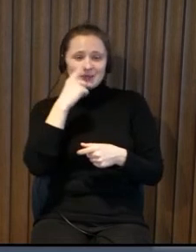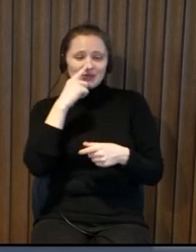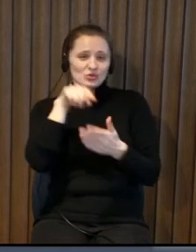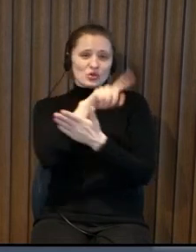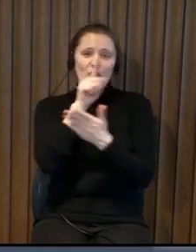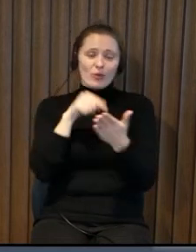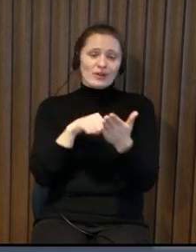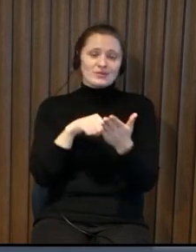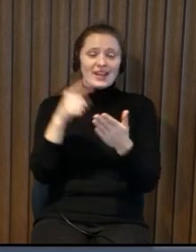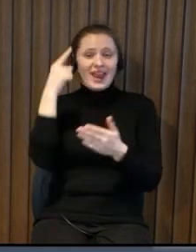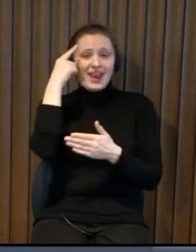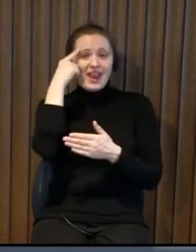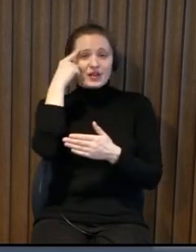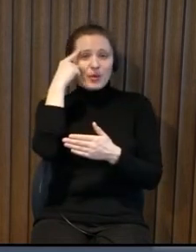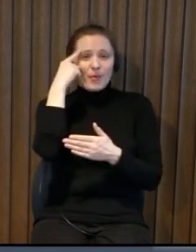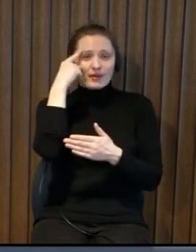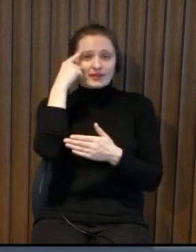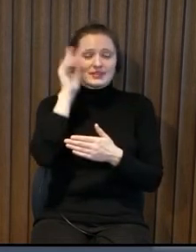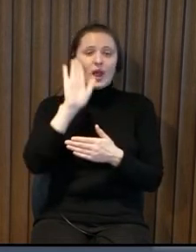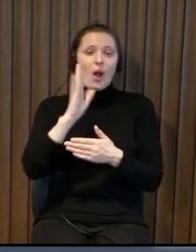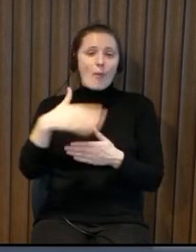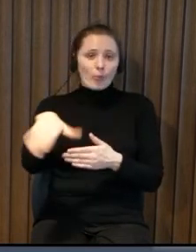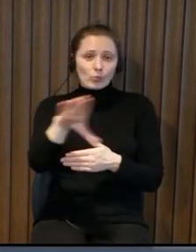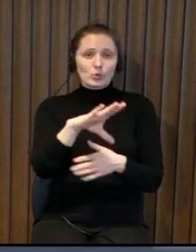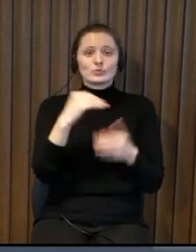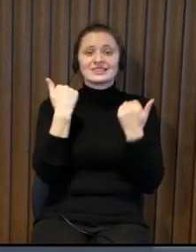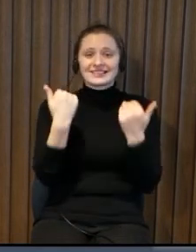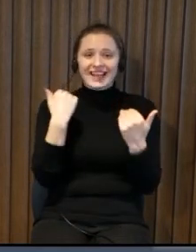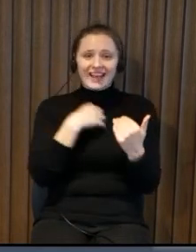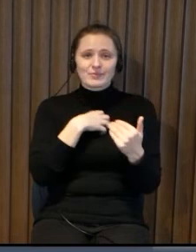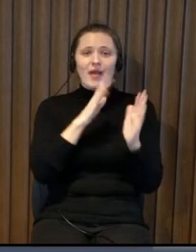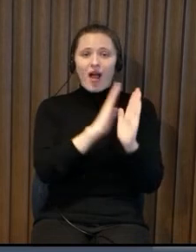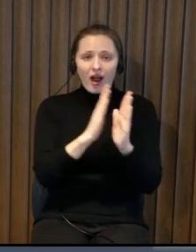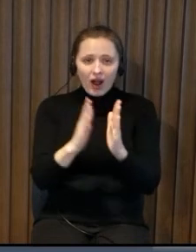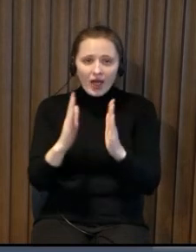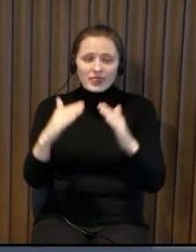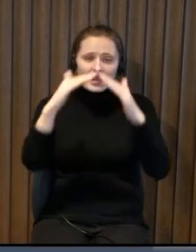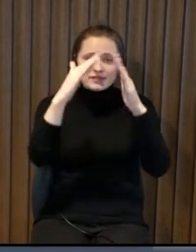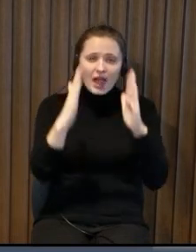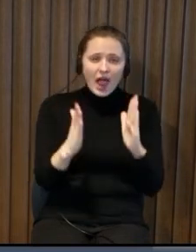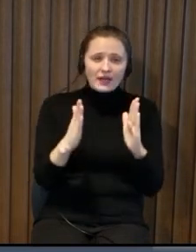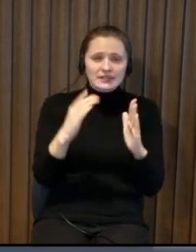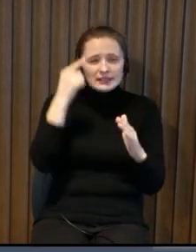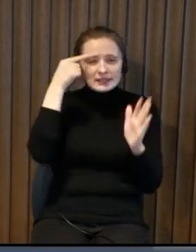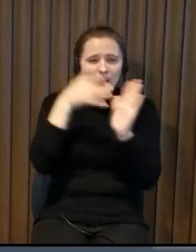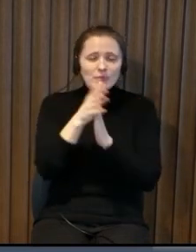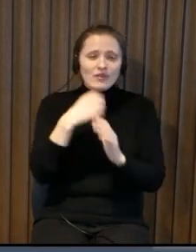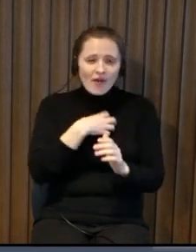so um it takes like half an hour for example in some buildings to get in so when uh for